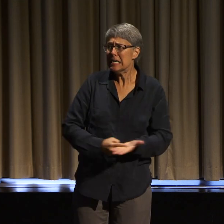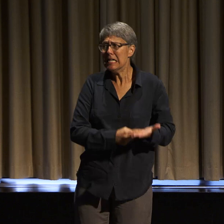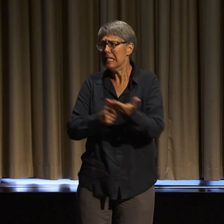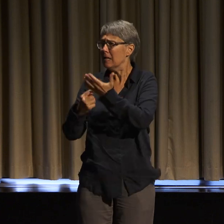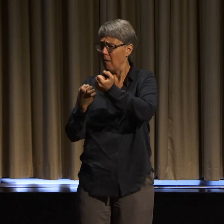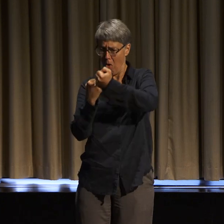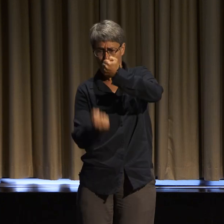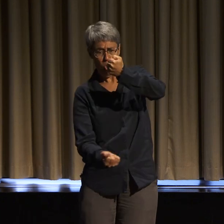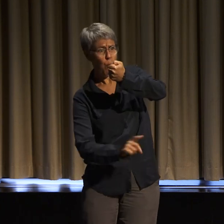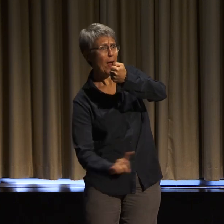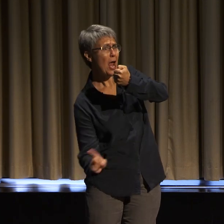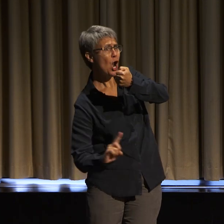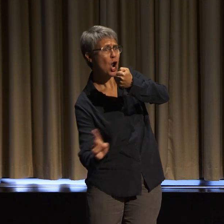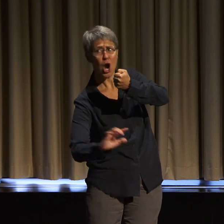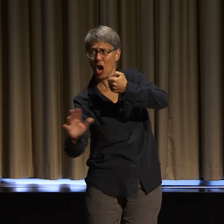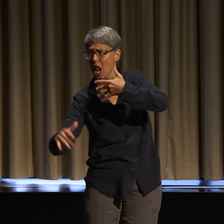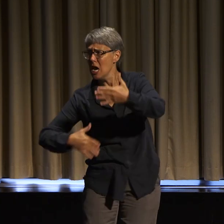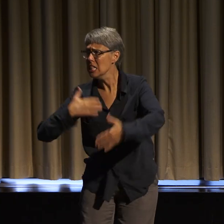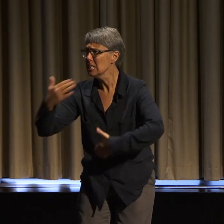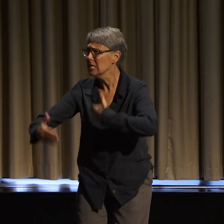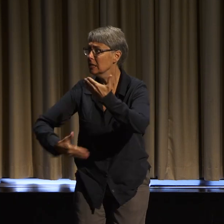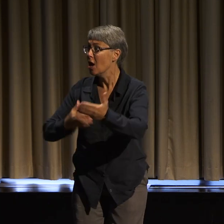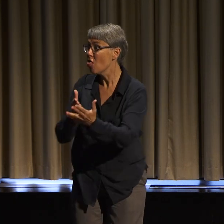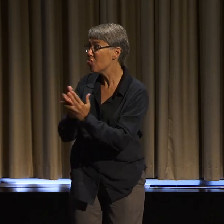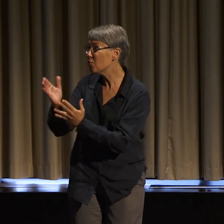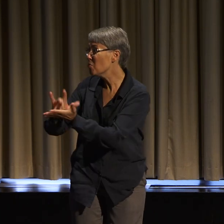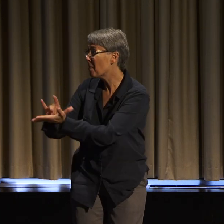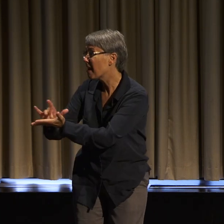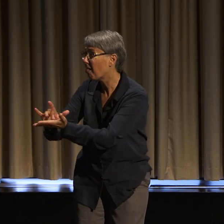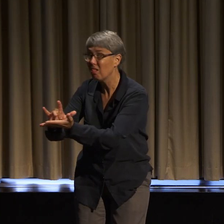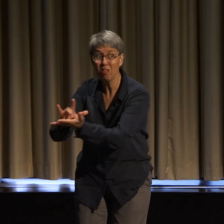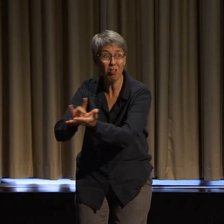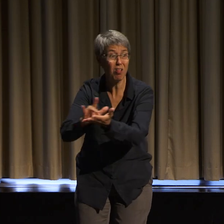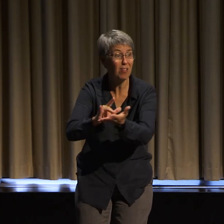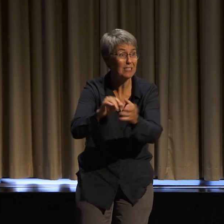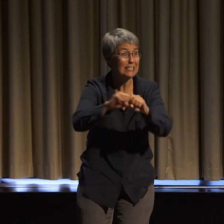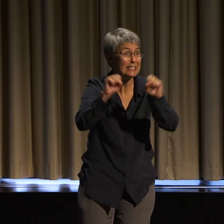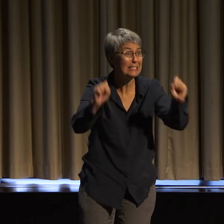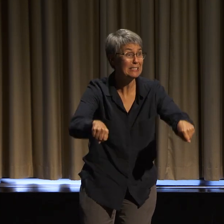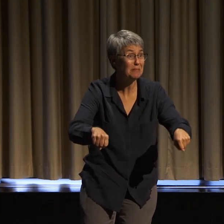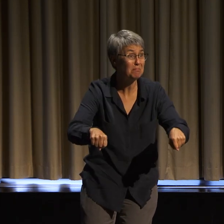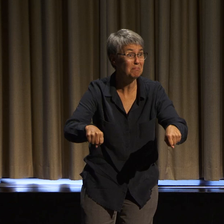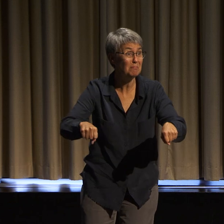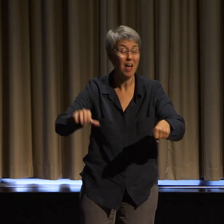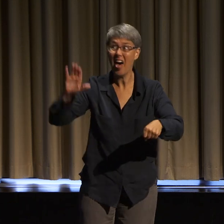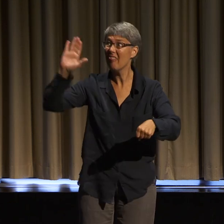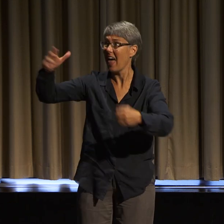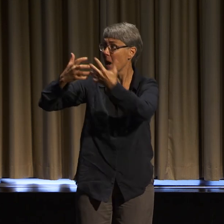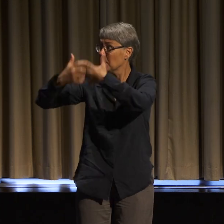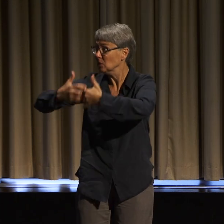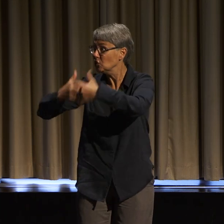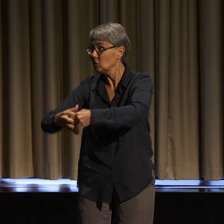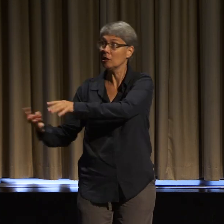as I navigated, for example, the medical industrial complex on my own as a disabled girl, Korean, trans-racial and